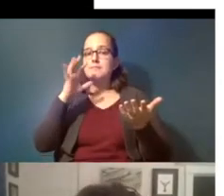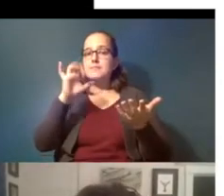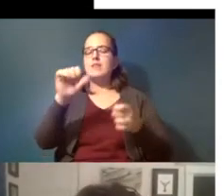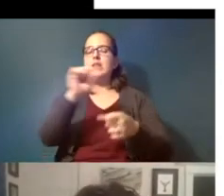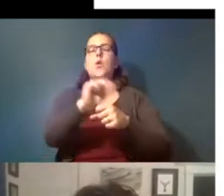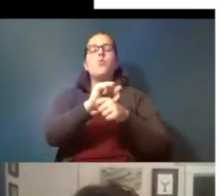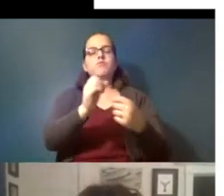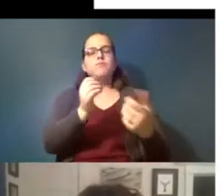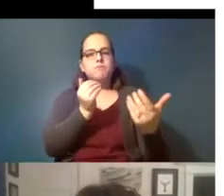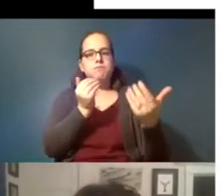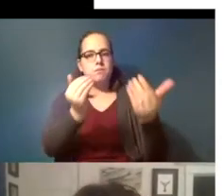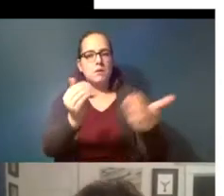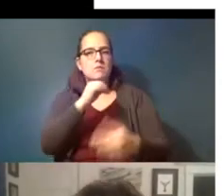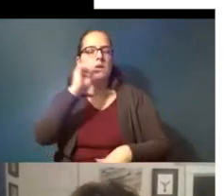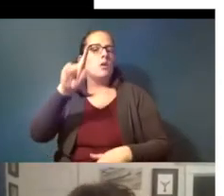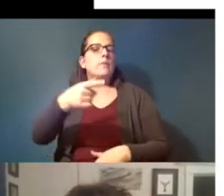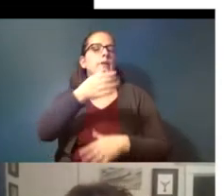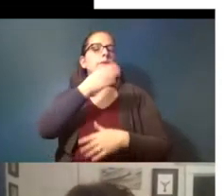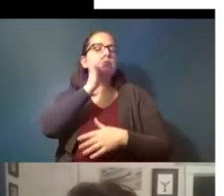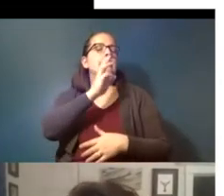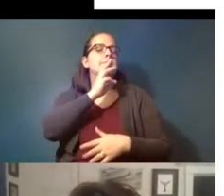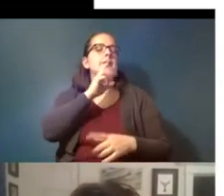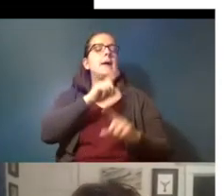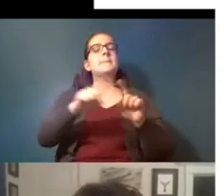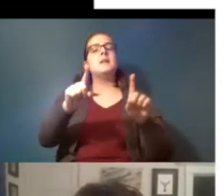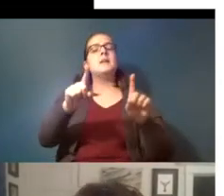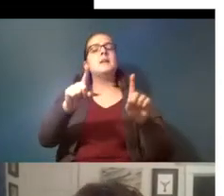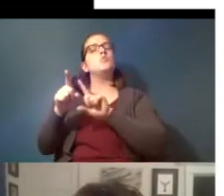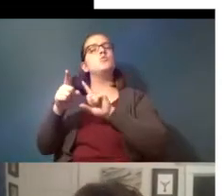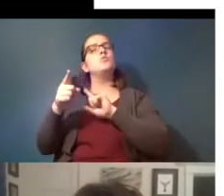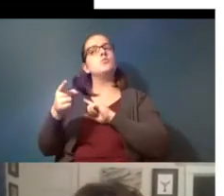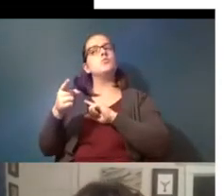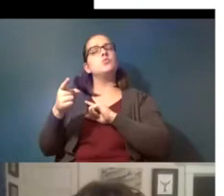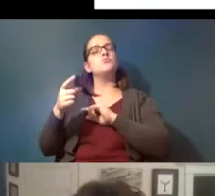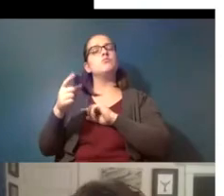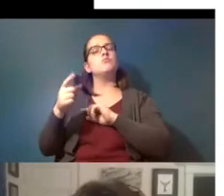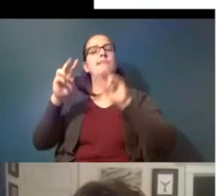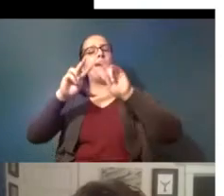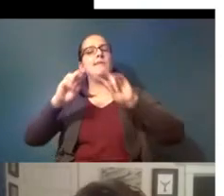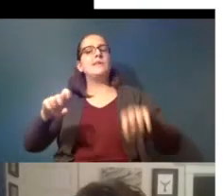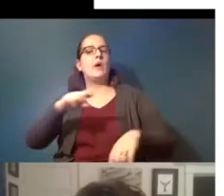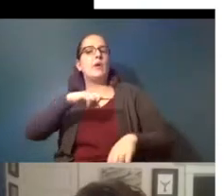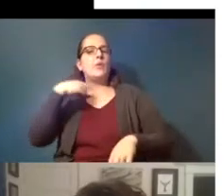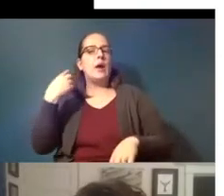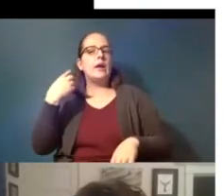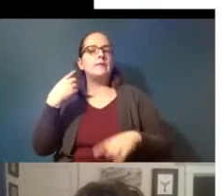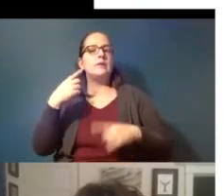forward not only in drinking water but also in terms of assessing risk to marine ecosystems